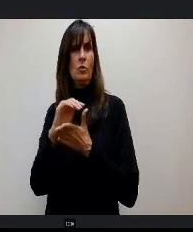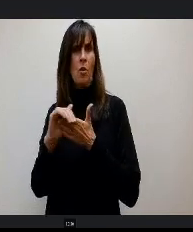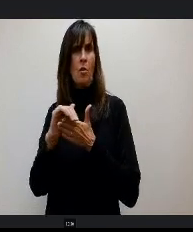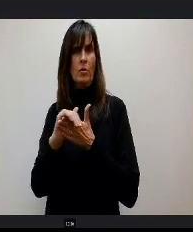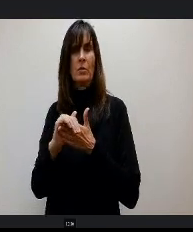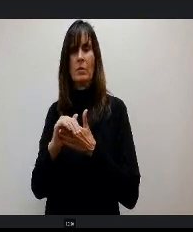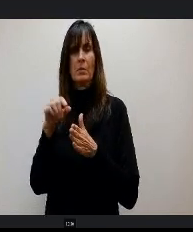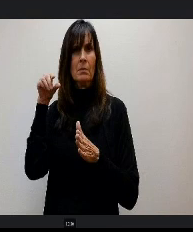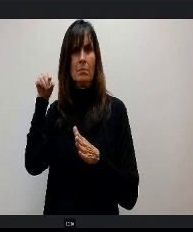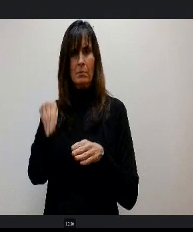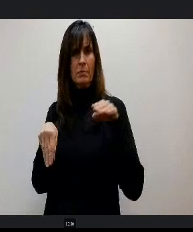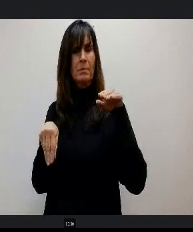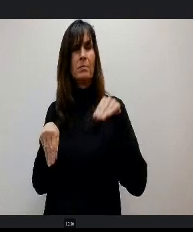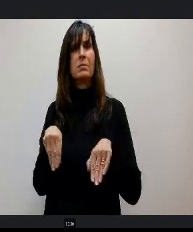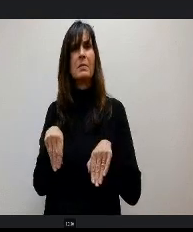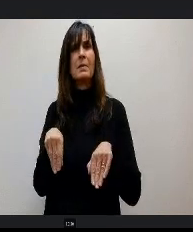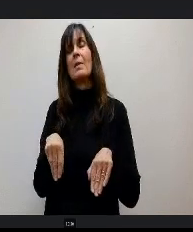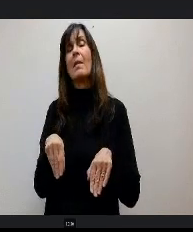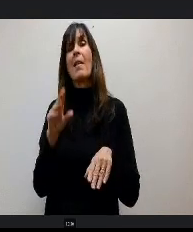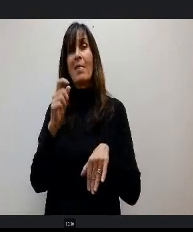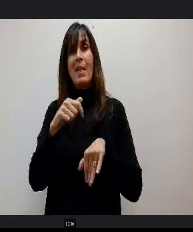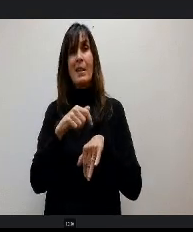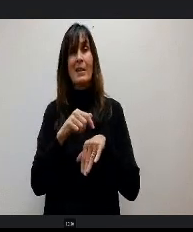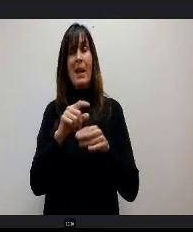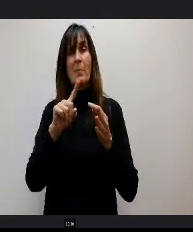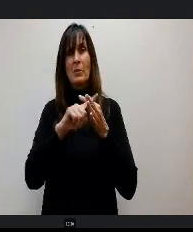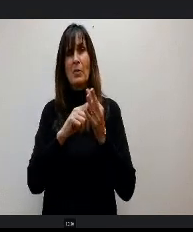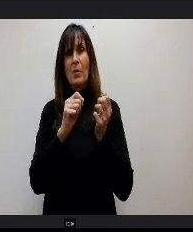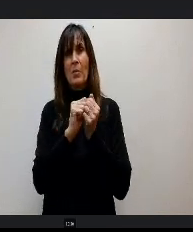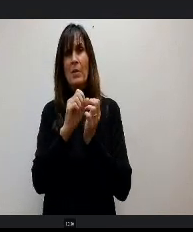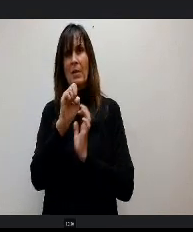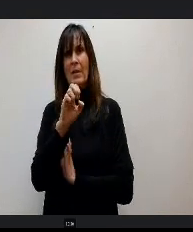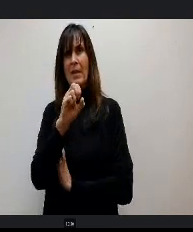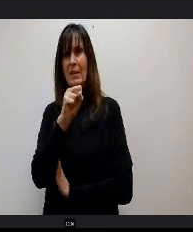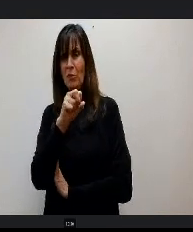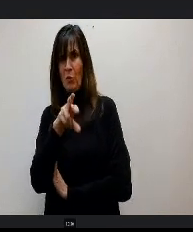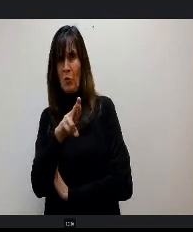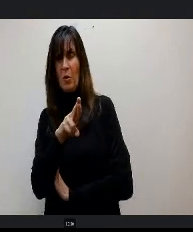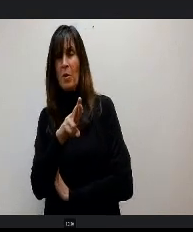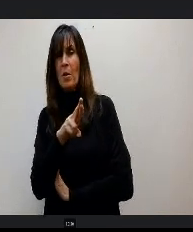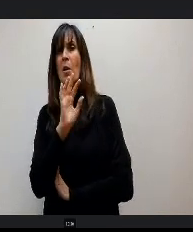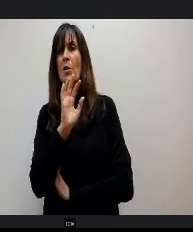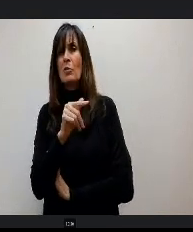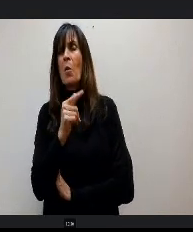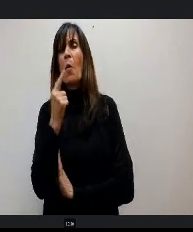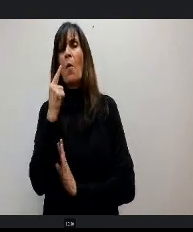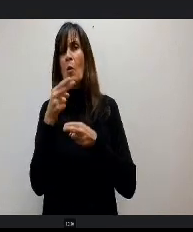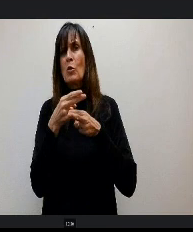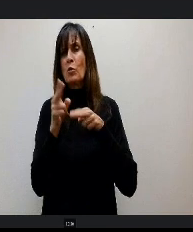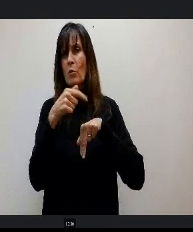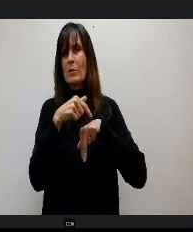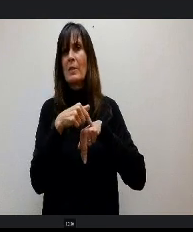At the time, we were just starting with Esser, so we were able to fill that gap for interventionist for other teaching